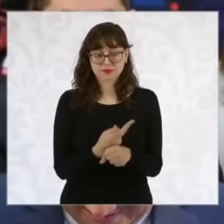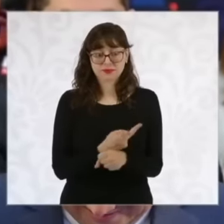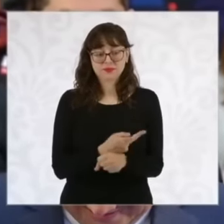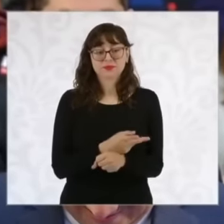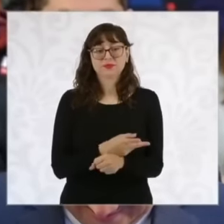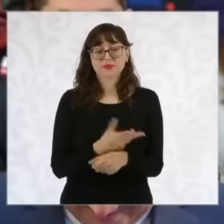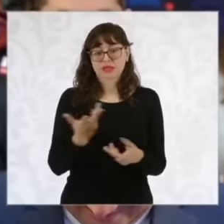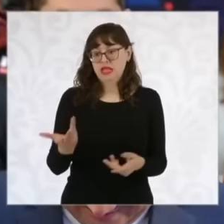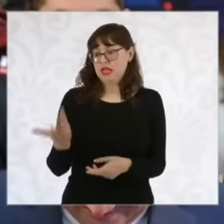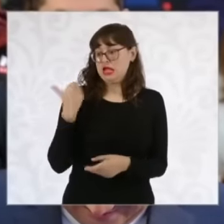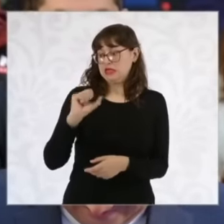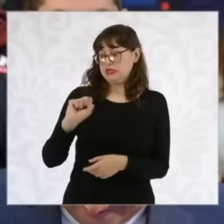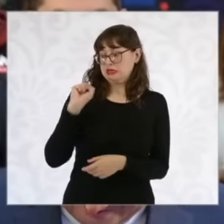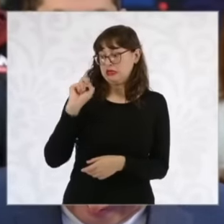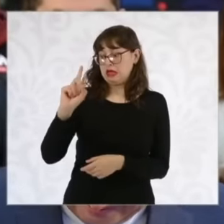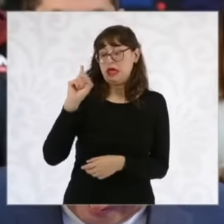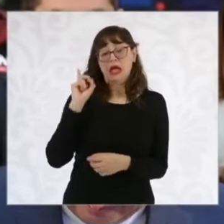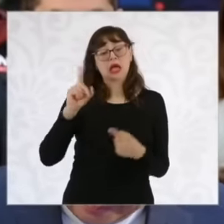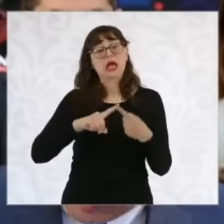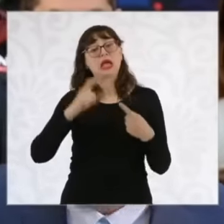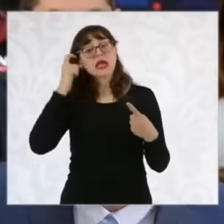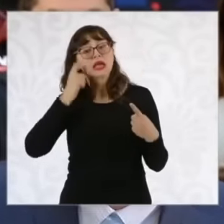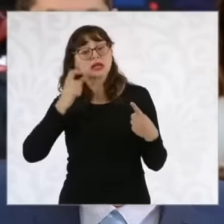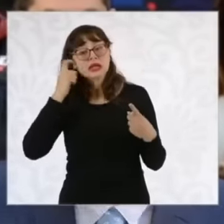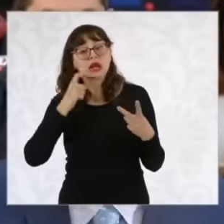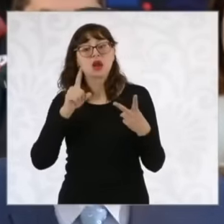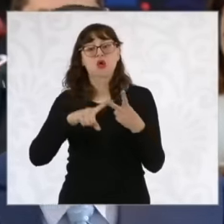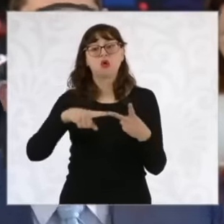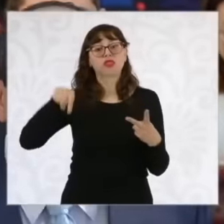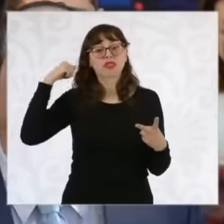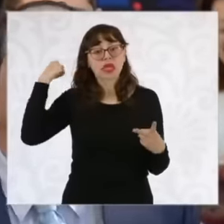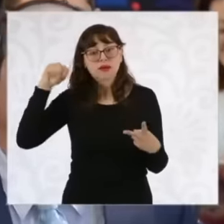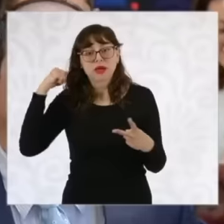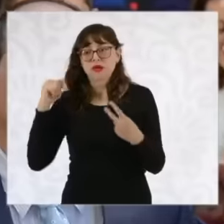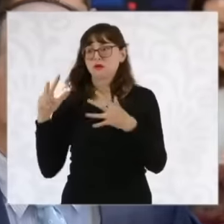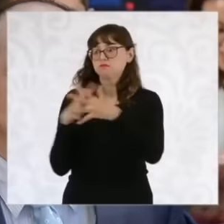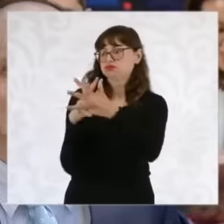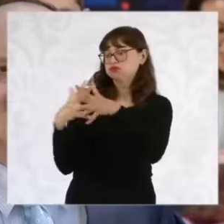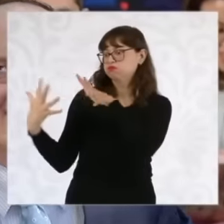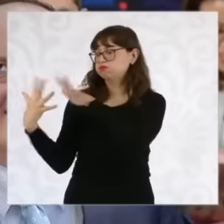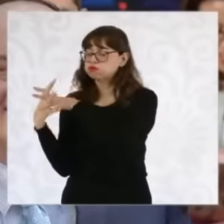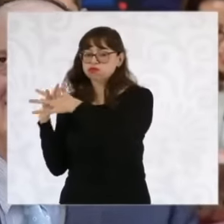also in Tabasco there were also quite a few confrontations there and the monetary fund the